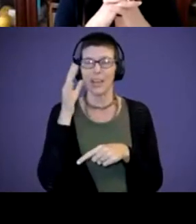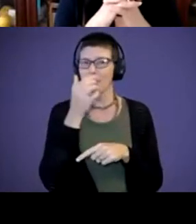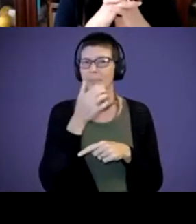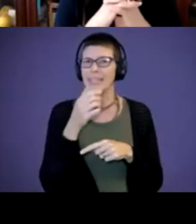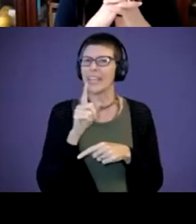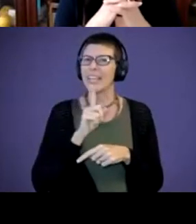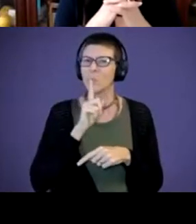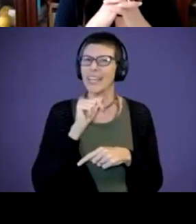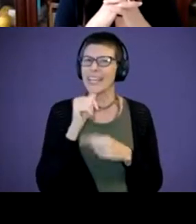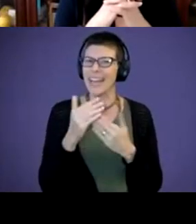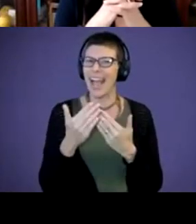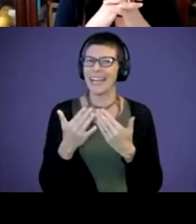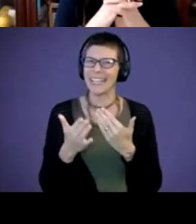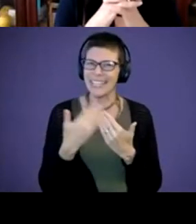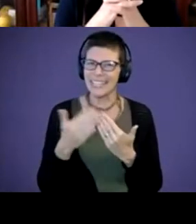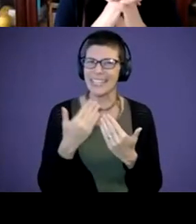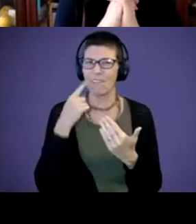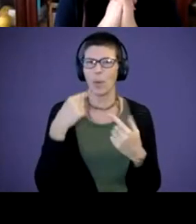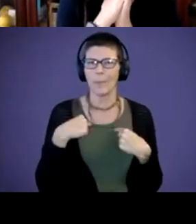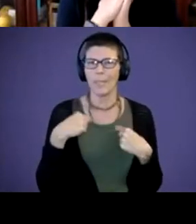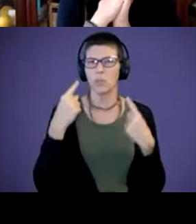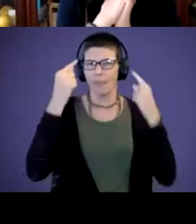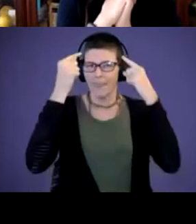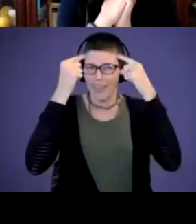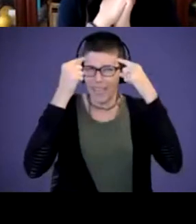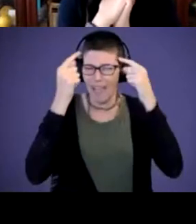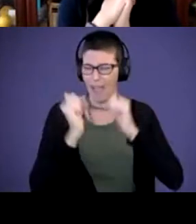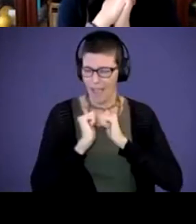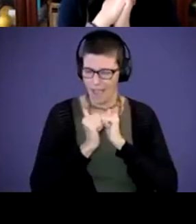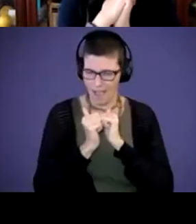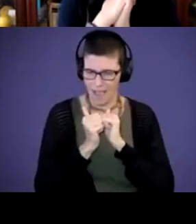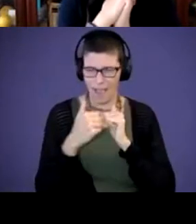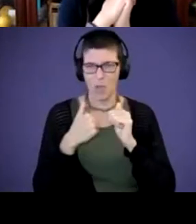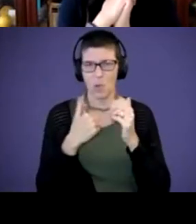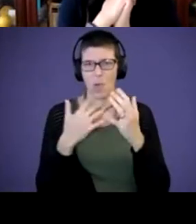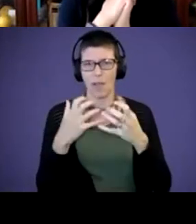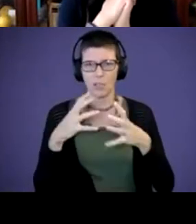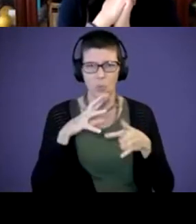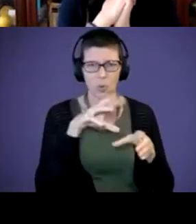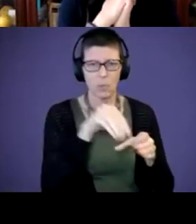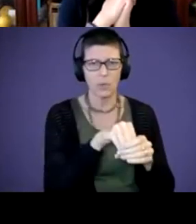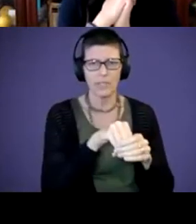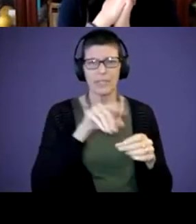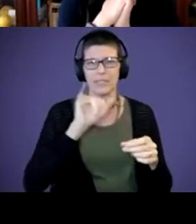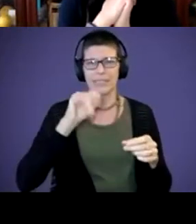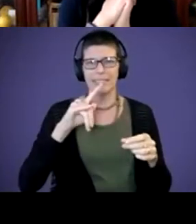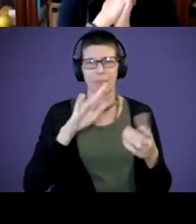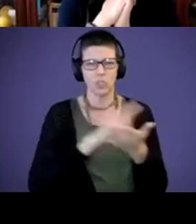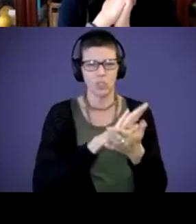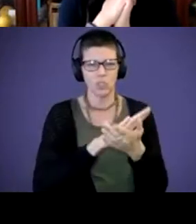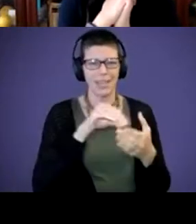to think about, okay, how do I want to incorporate the tip sheet into the daily life? So I love that